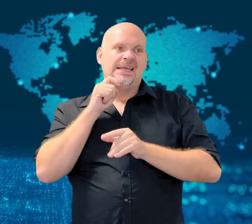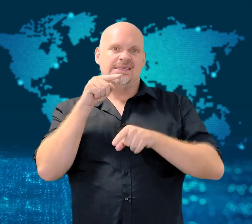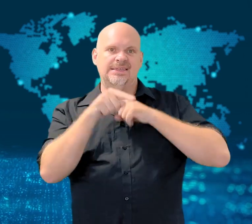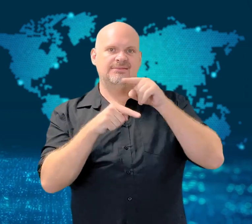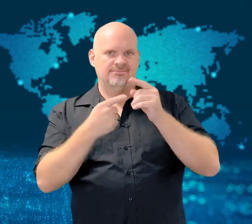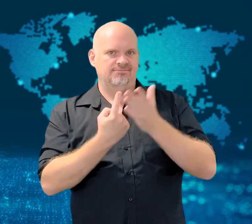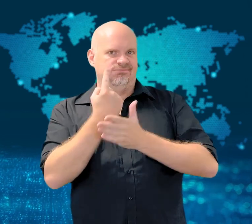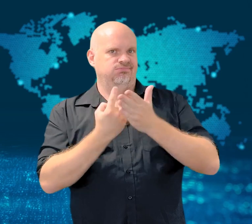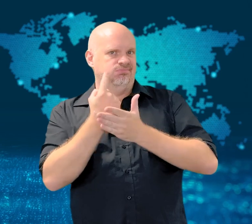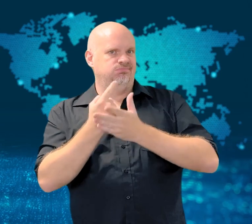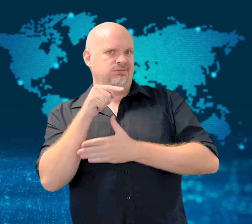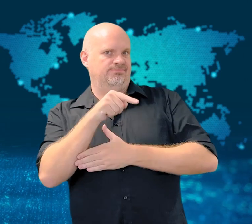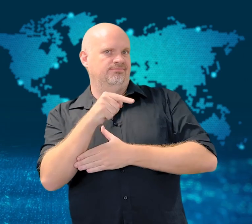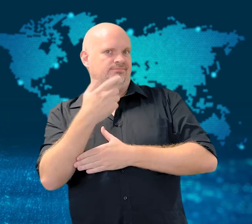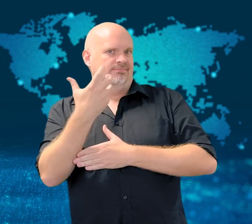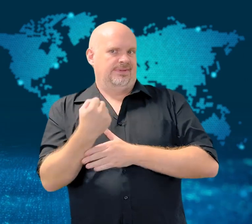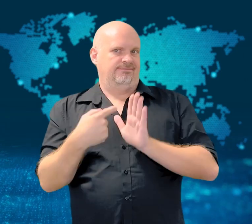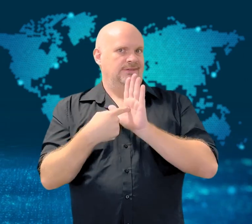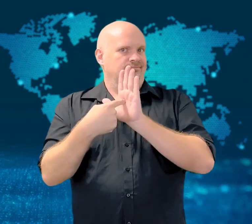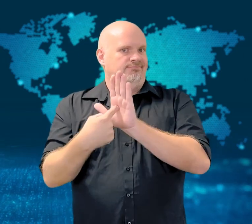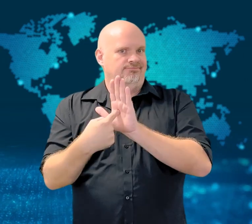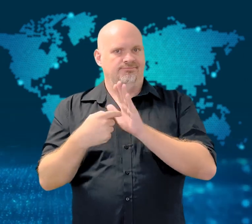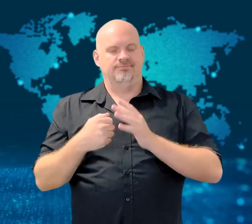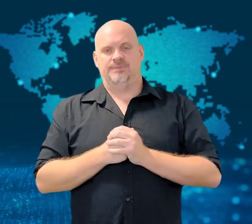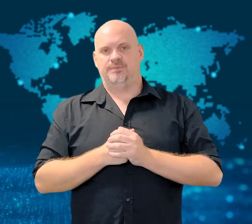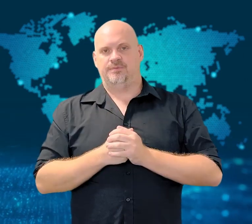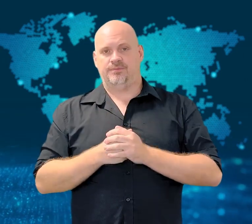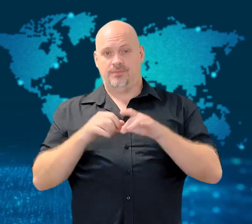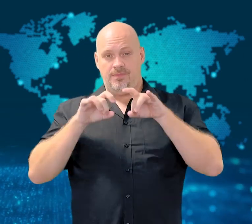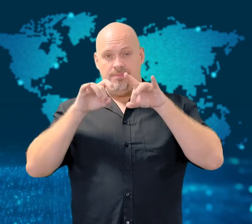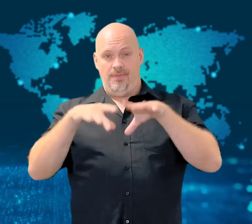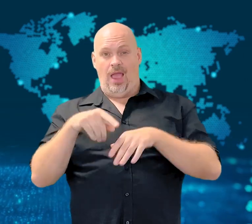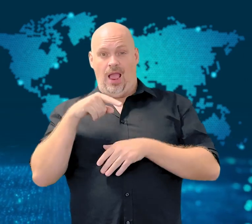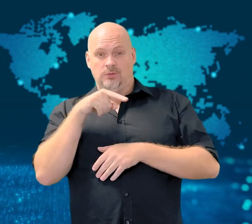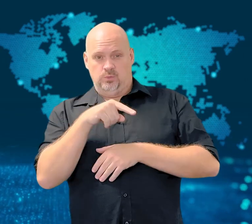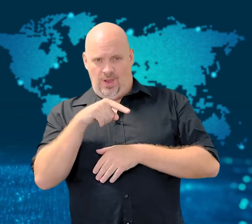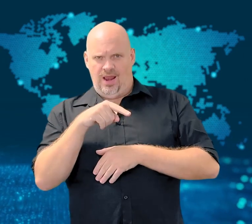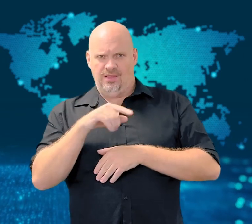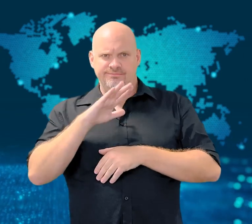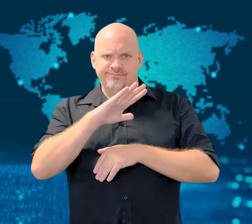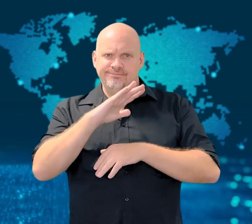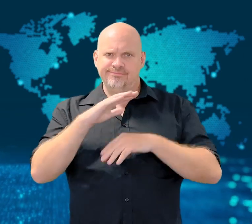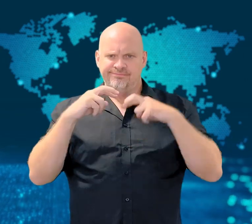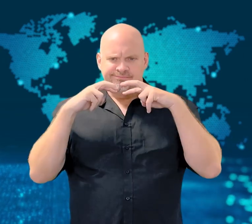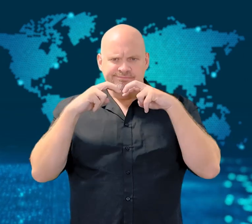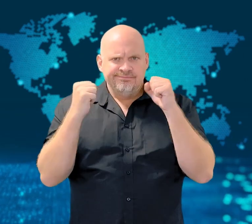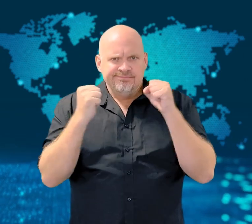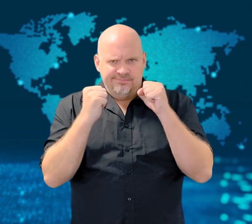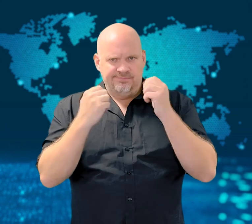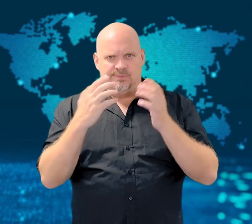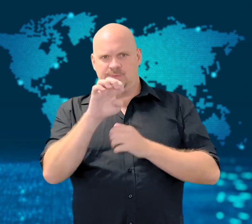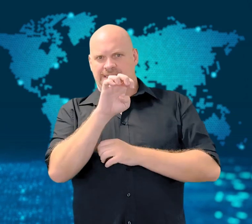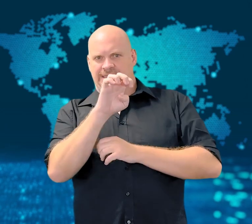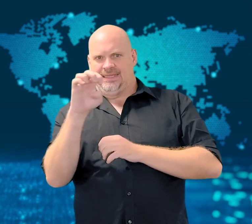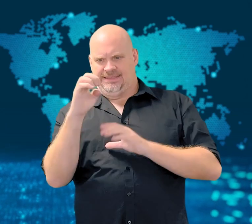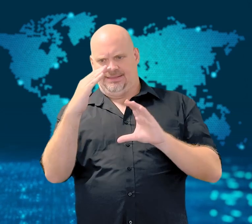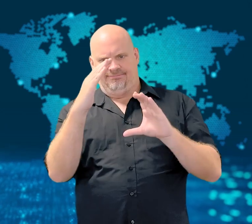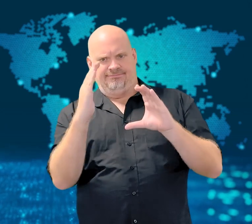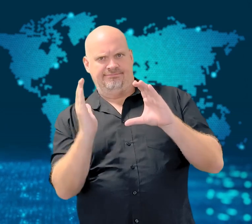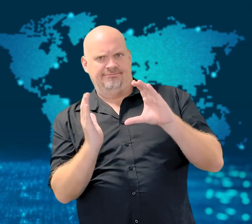Australia's Antarctic research camps are along the continent's eastern coast.